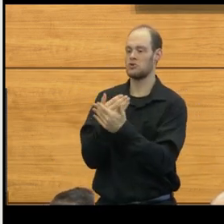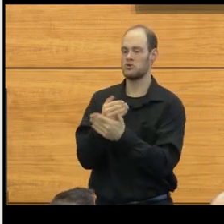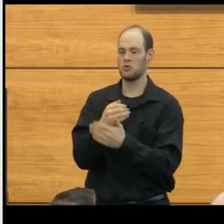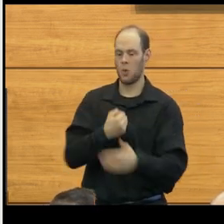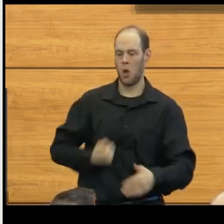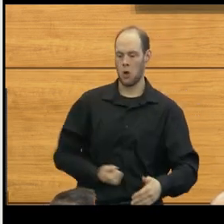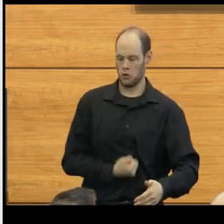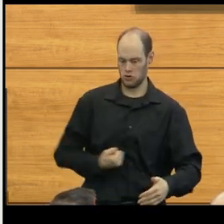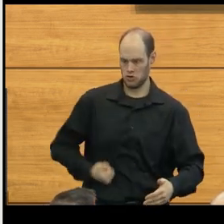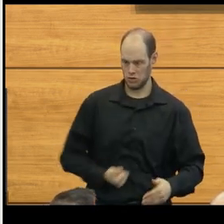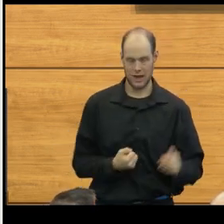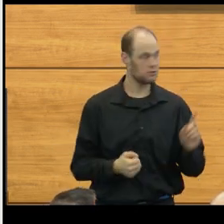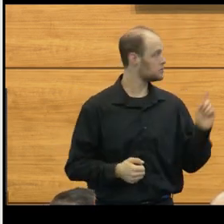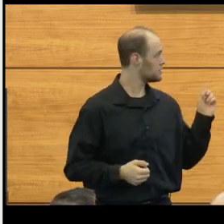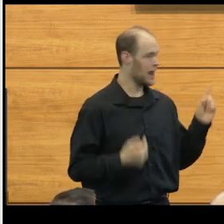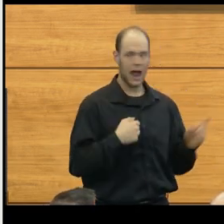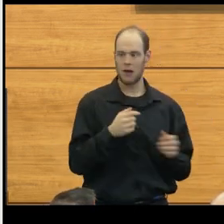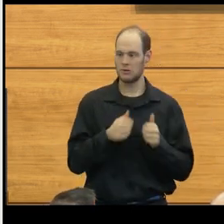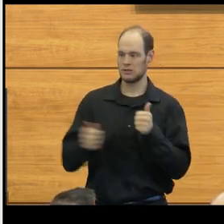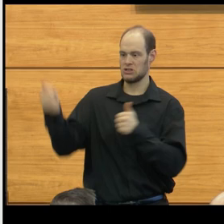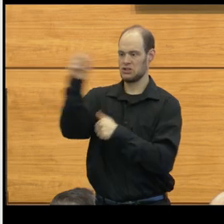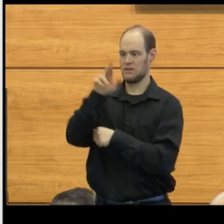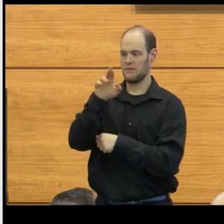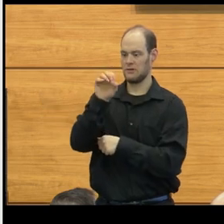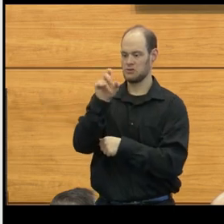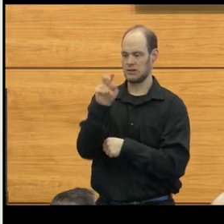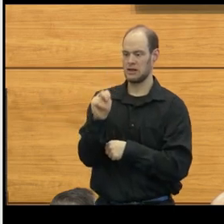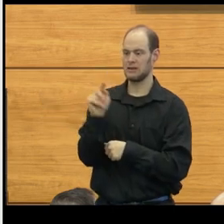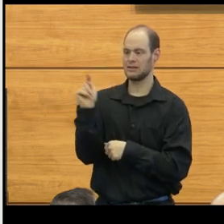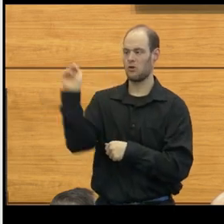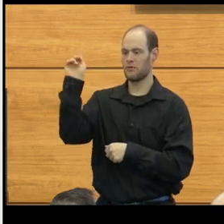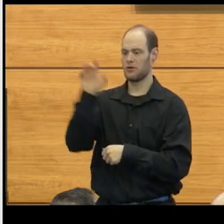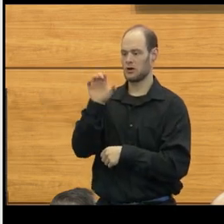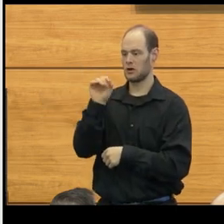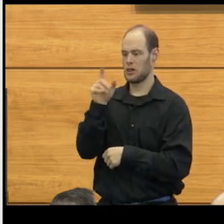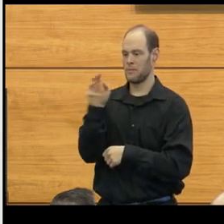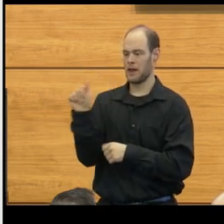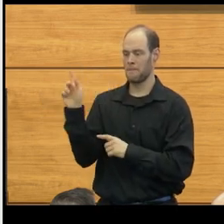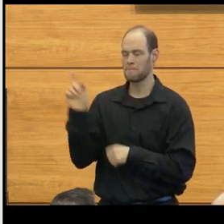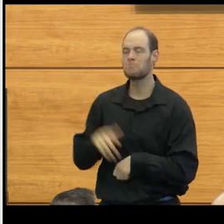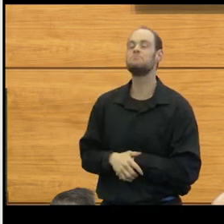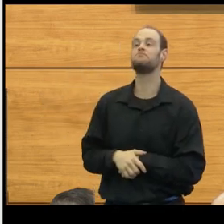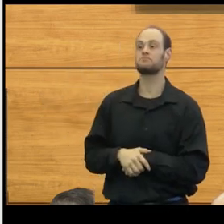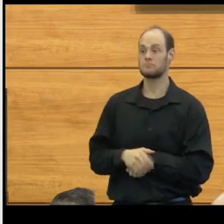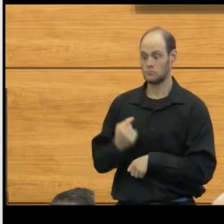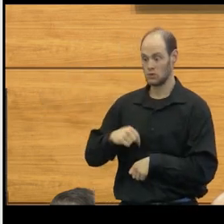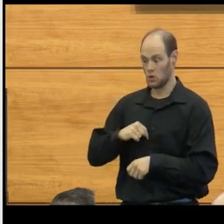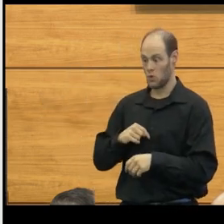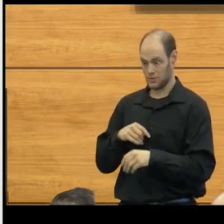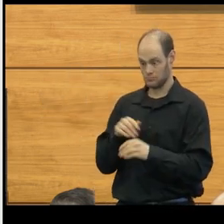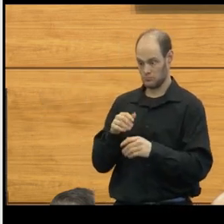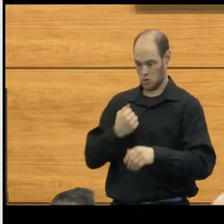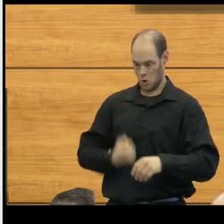This is actually when I was a chief resident at Columbia, and we took that ultrasound